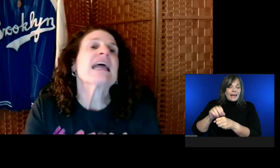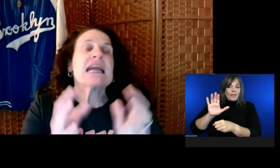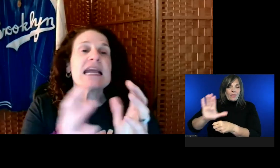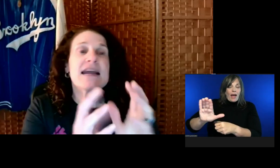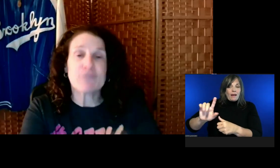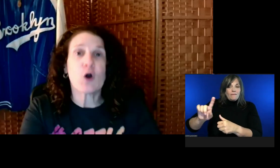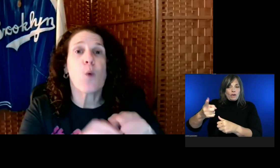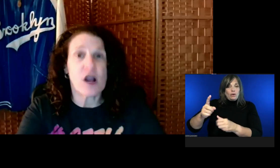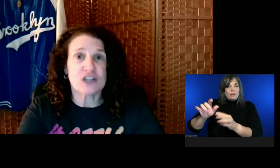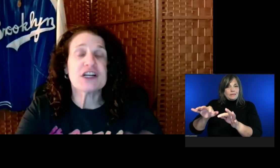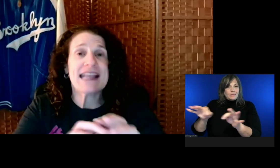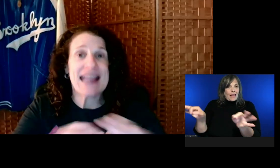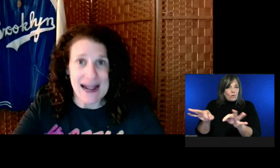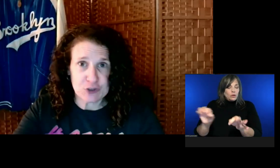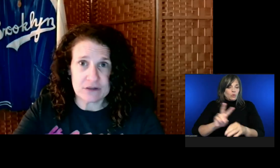So... If they're watching captions...